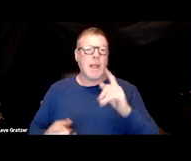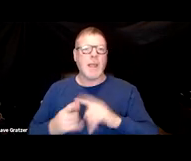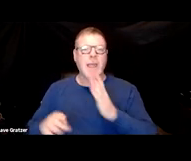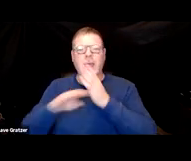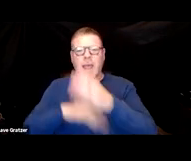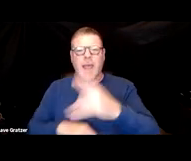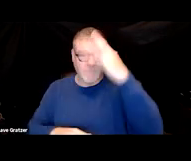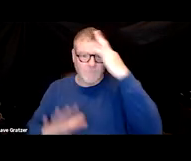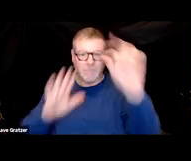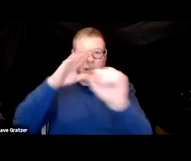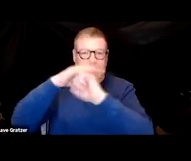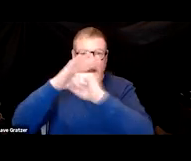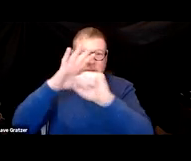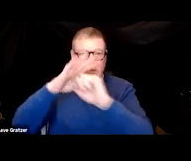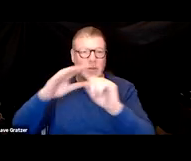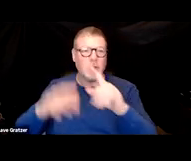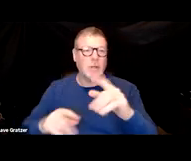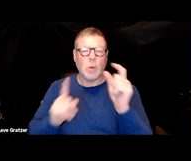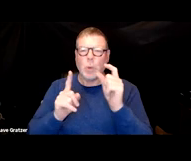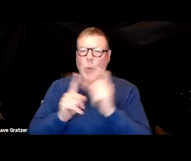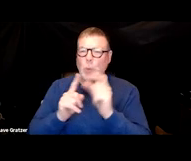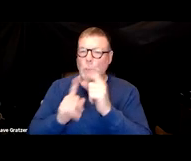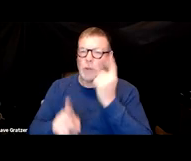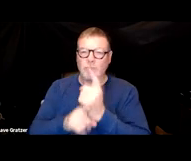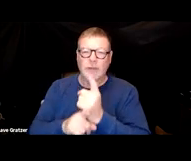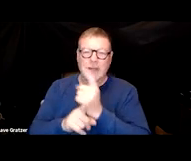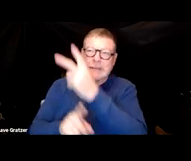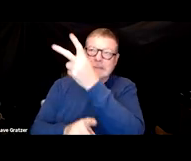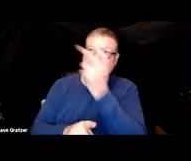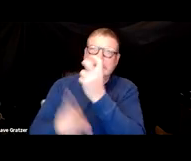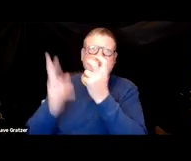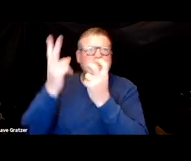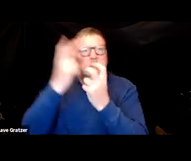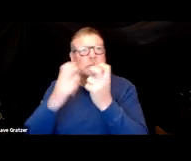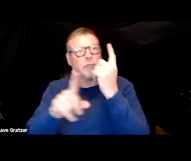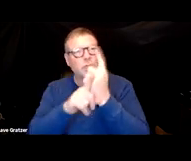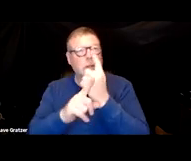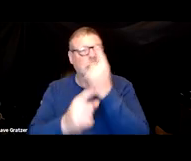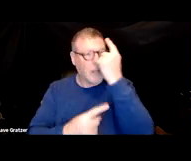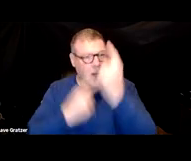So these individuals have trouble with word retrieval, working memory, reasoning, problem solving, attention.